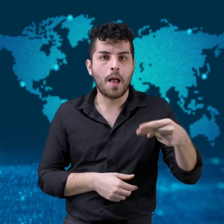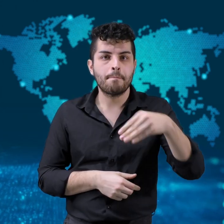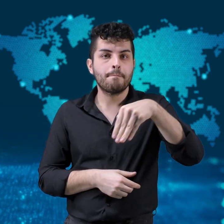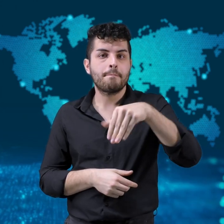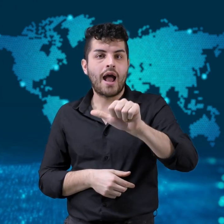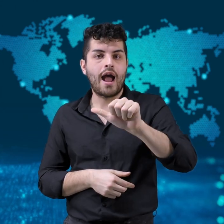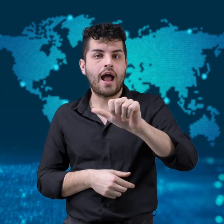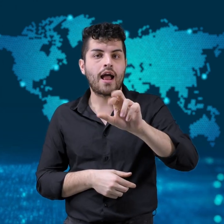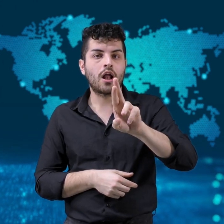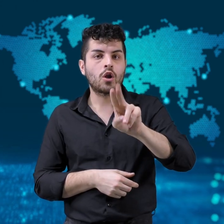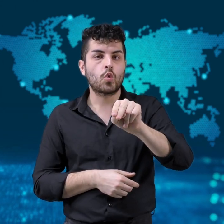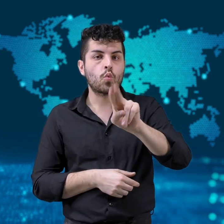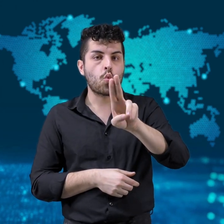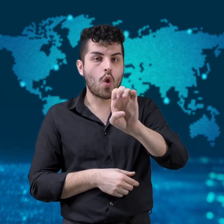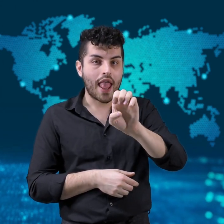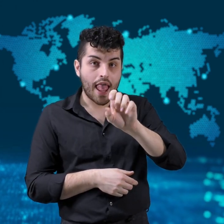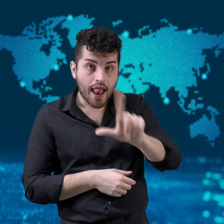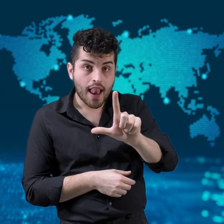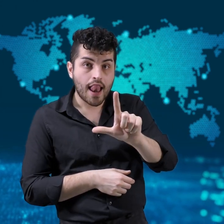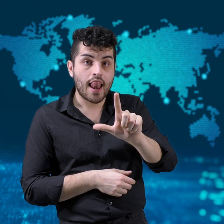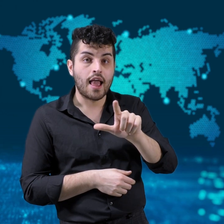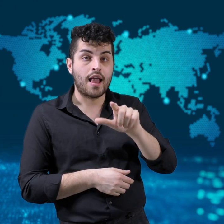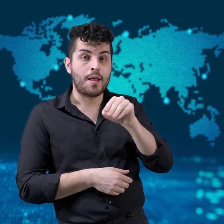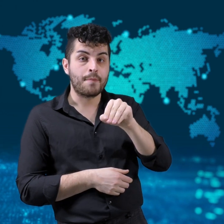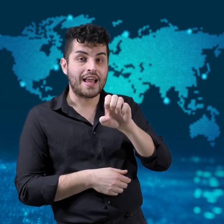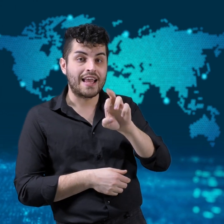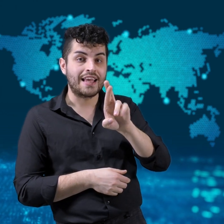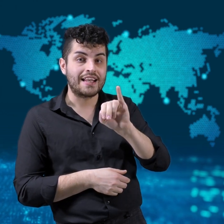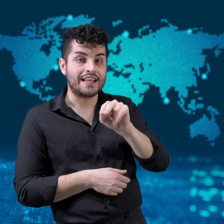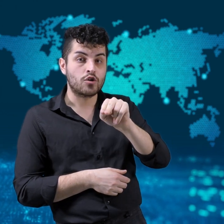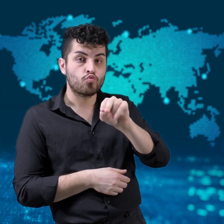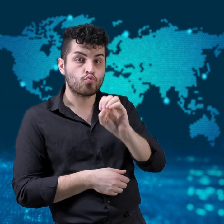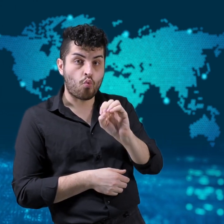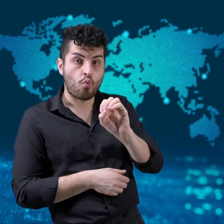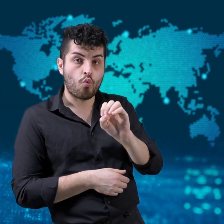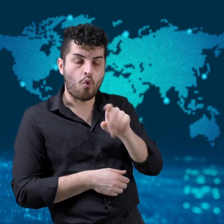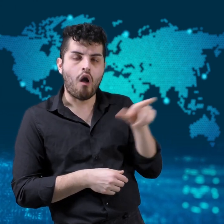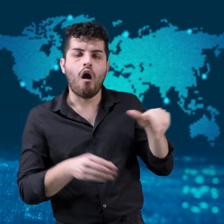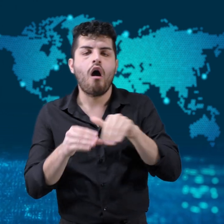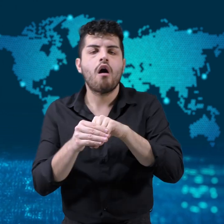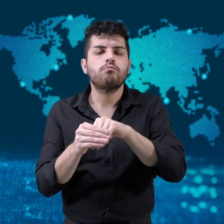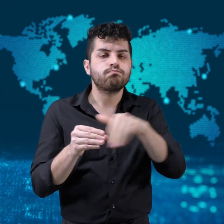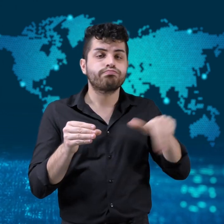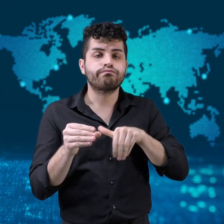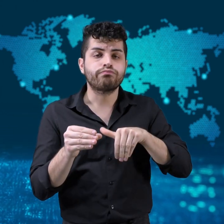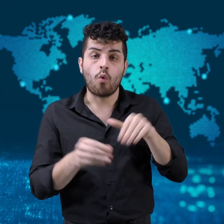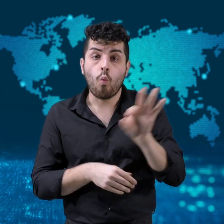resigned when people protested his leadership,